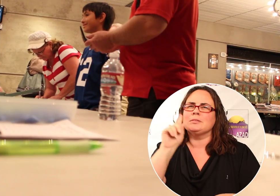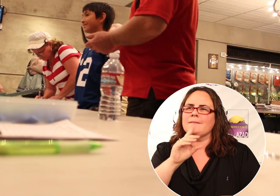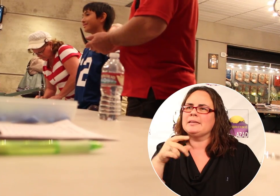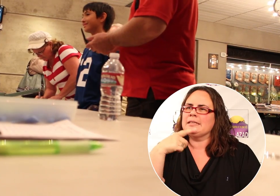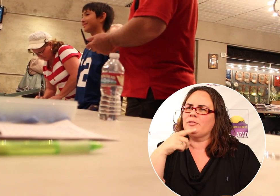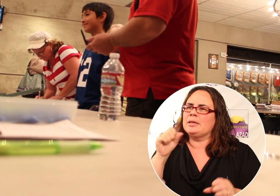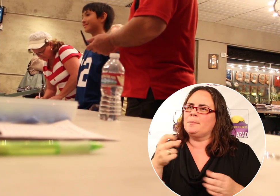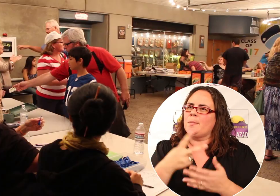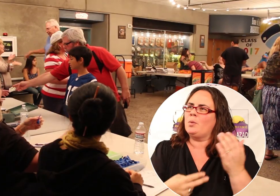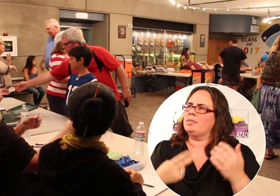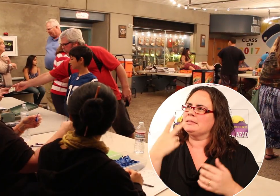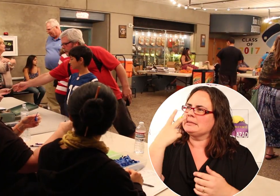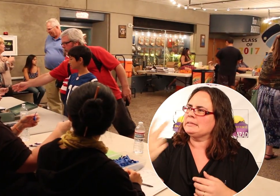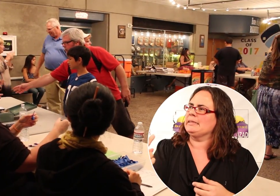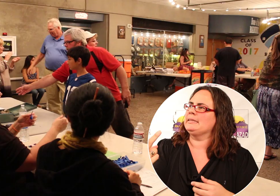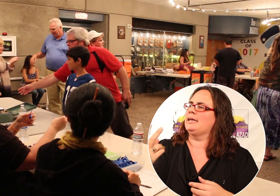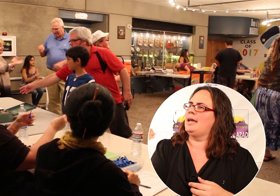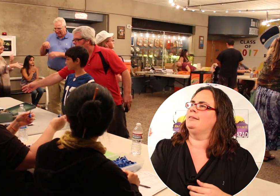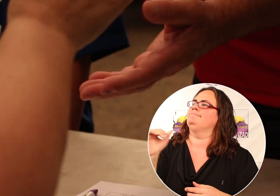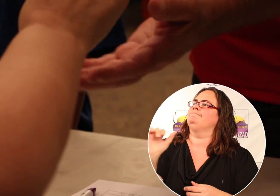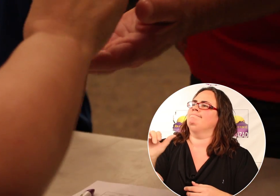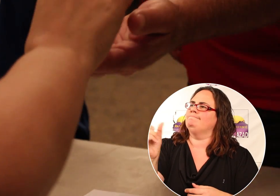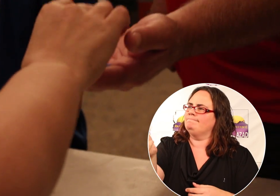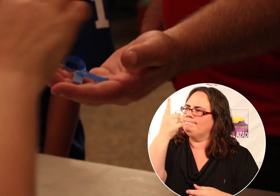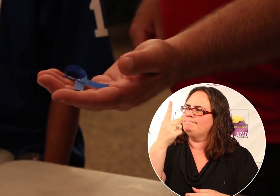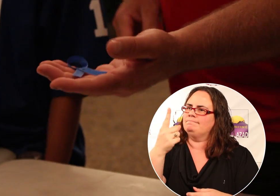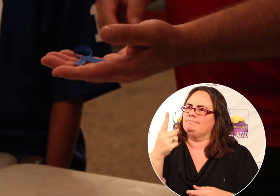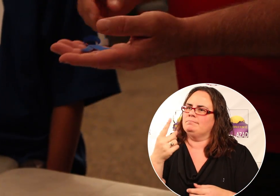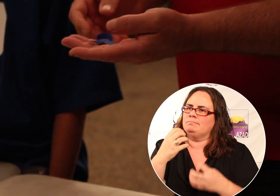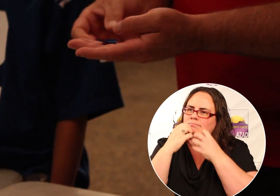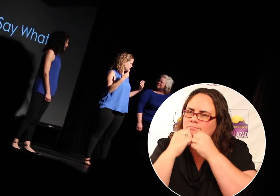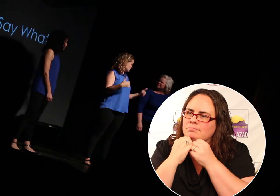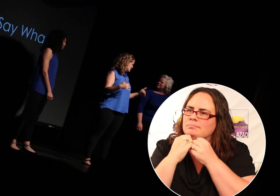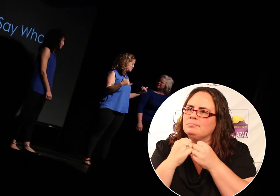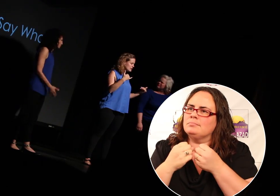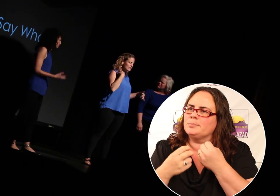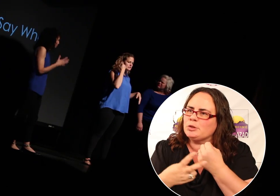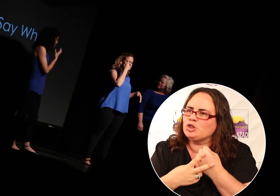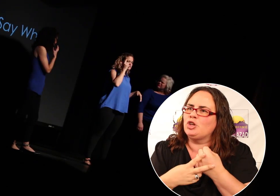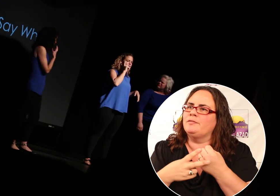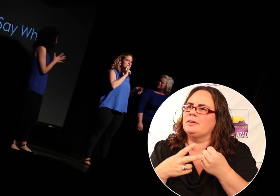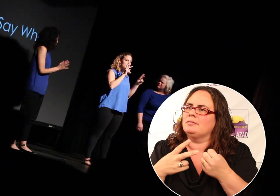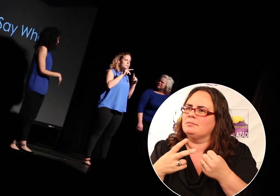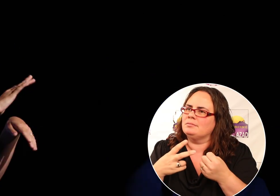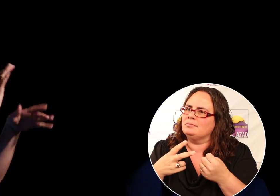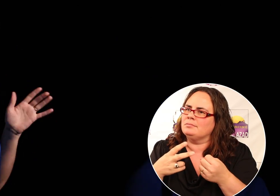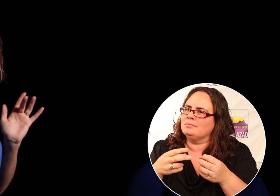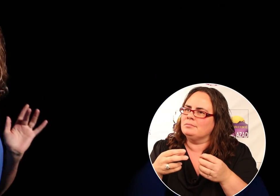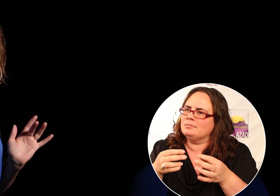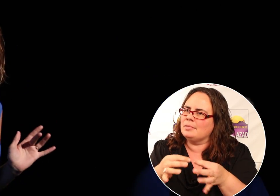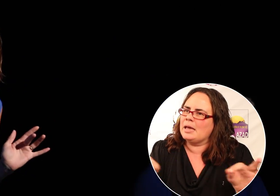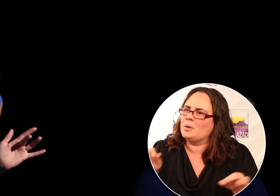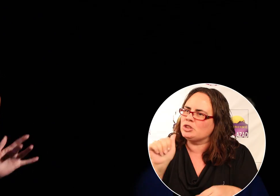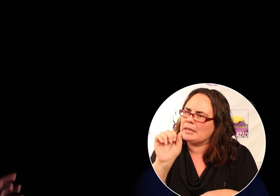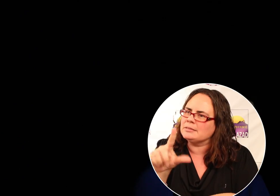Becca: "So Deaf and hearing people could both see the show and truly understand and value and preserve language and ASL."